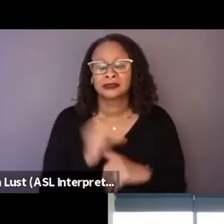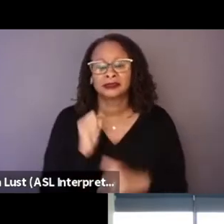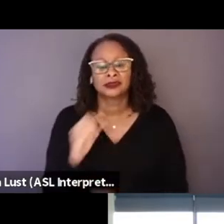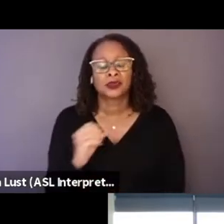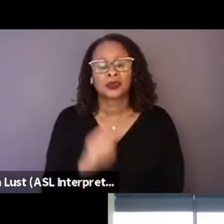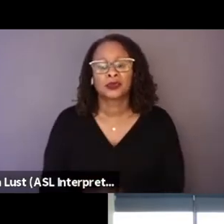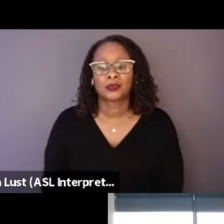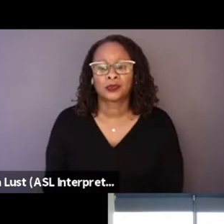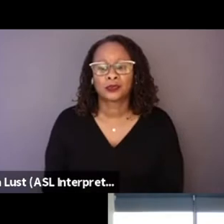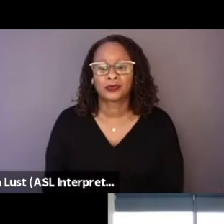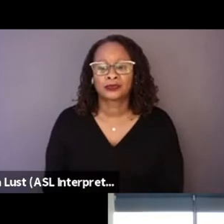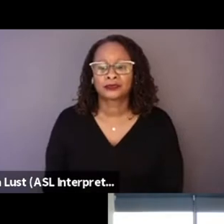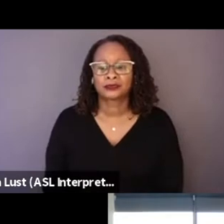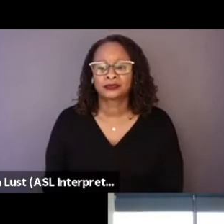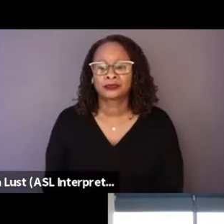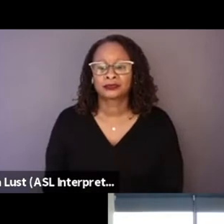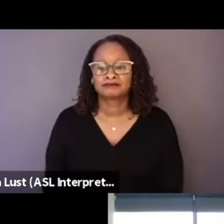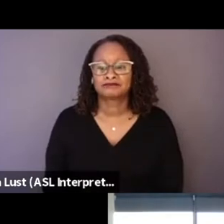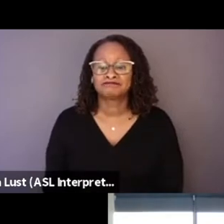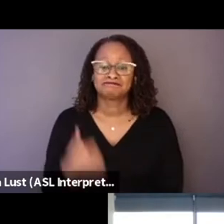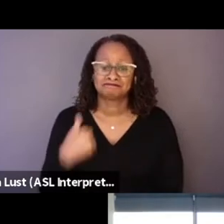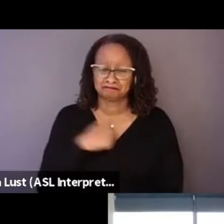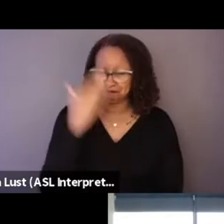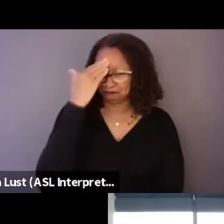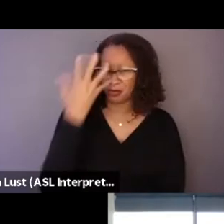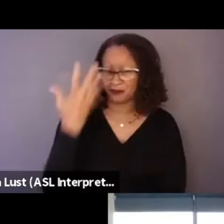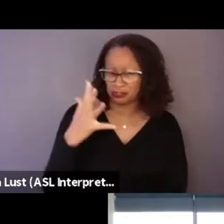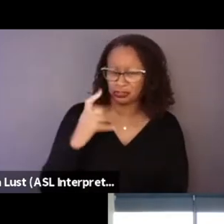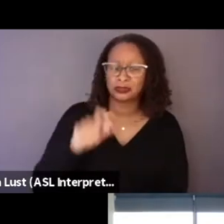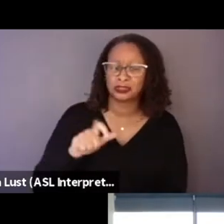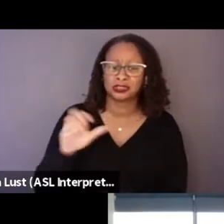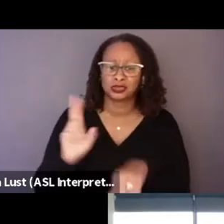and so we knew we had to make use of fiction.